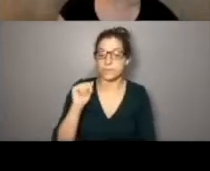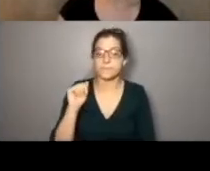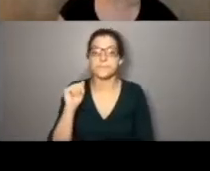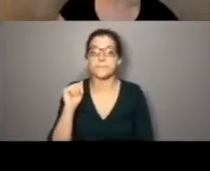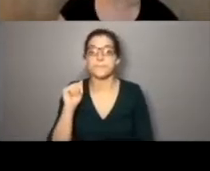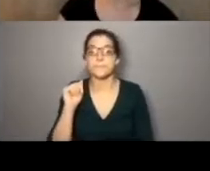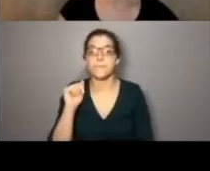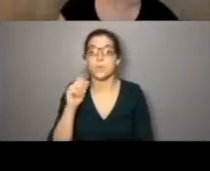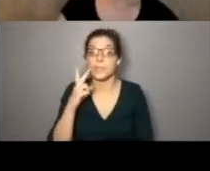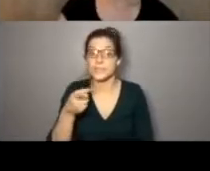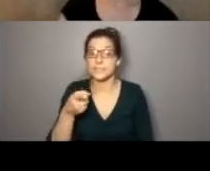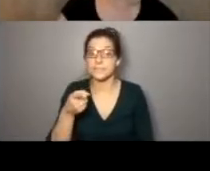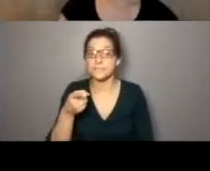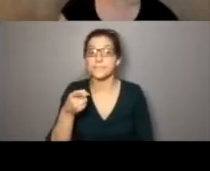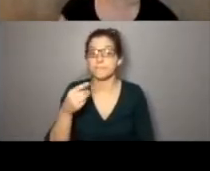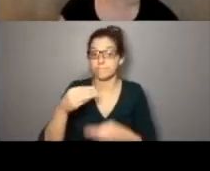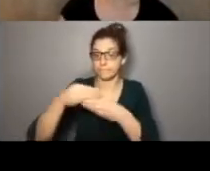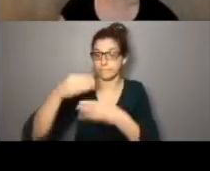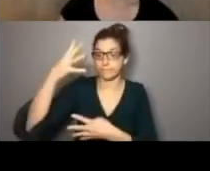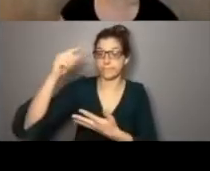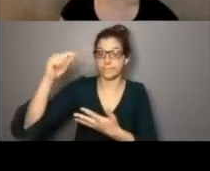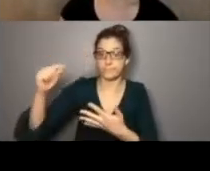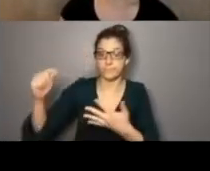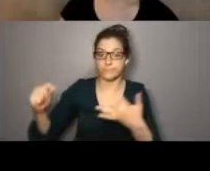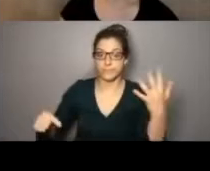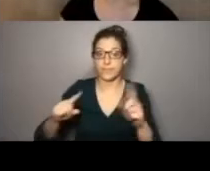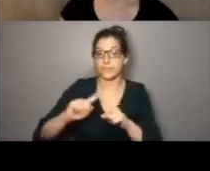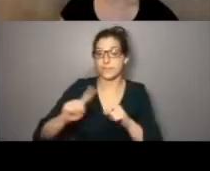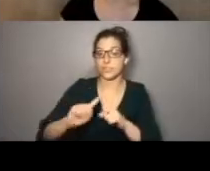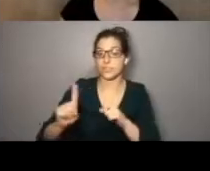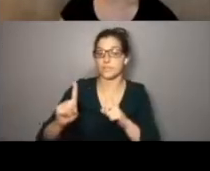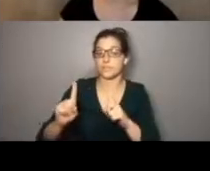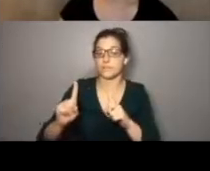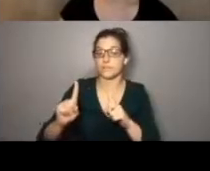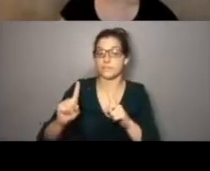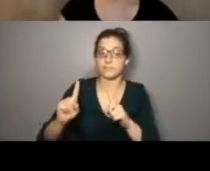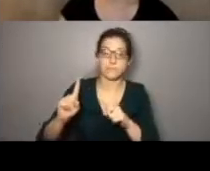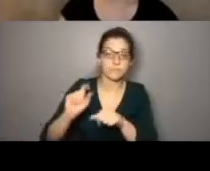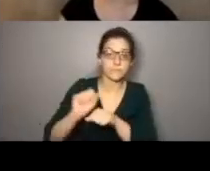. And you can see here that there's a whole list of different kind of occupations and